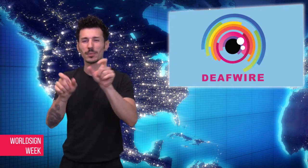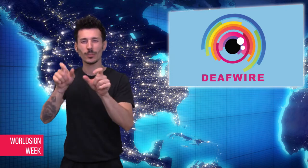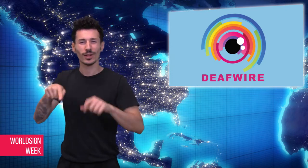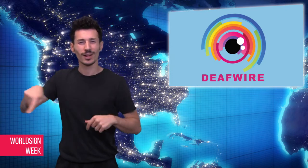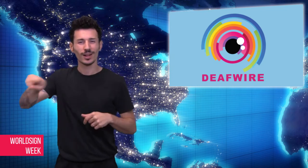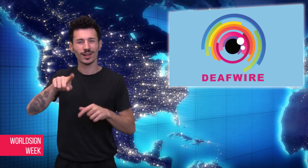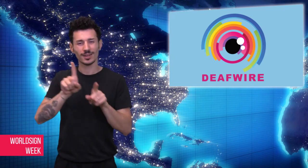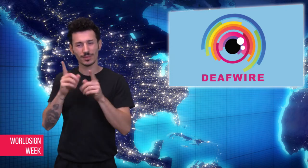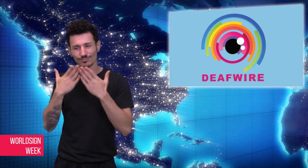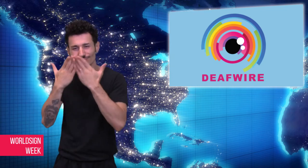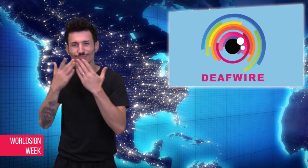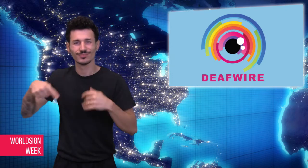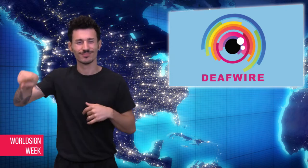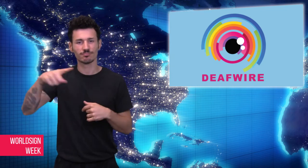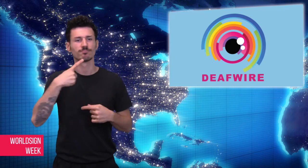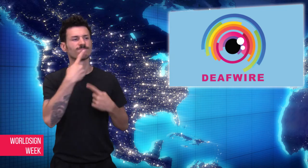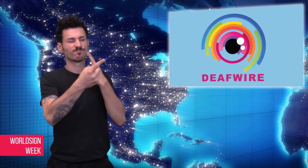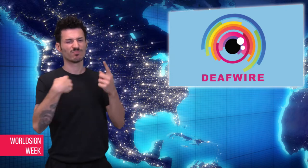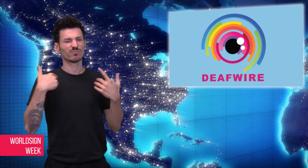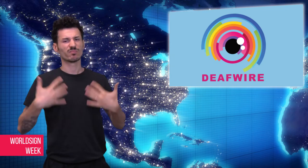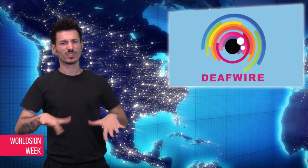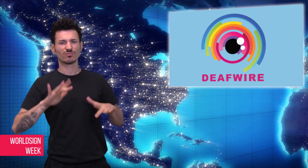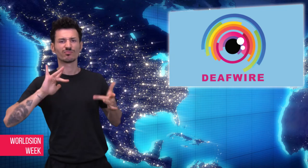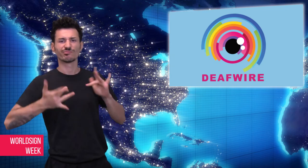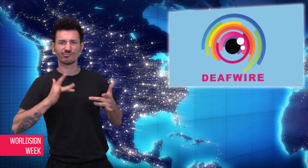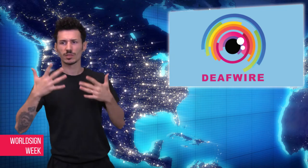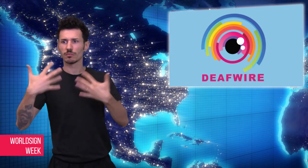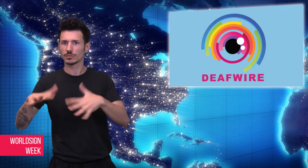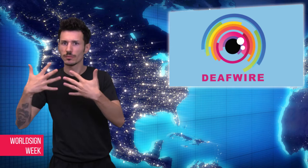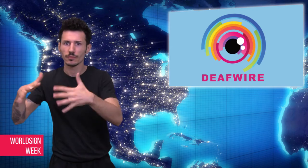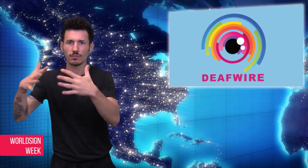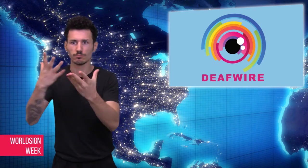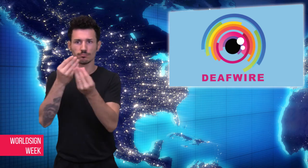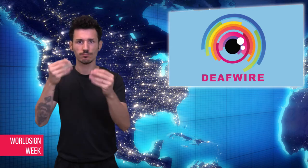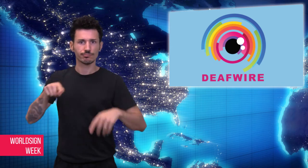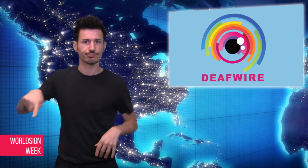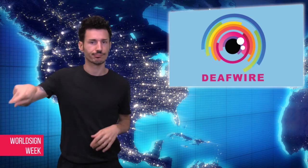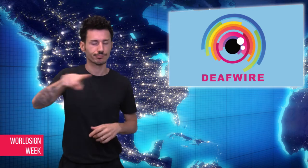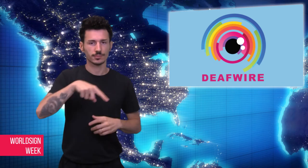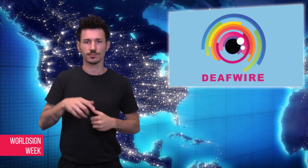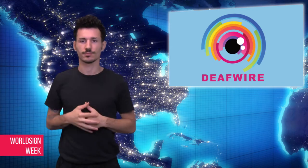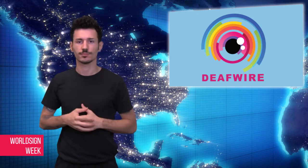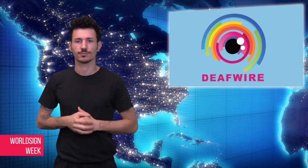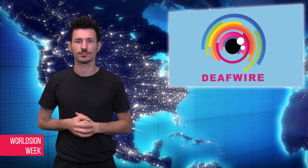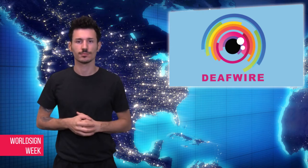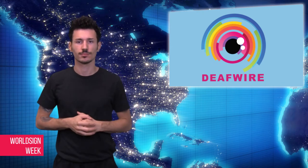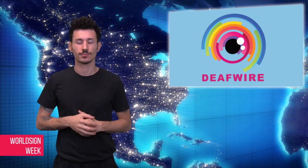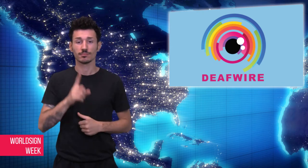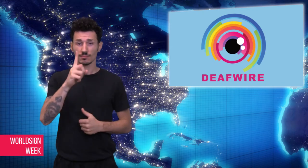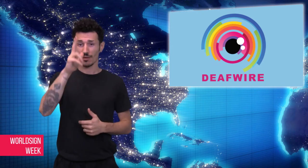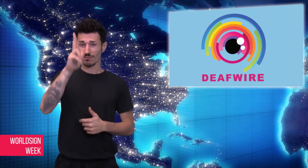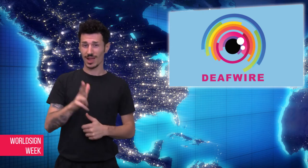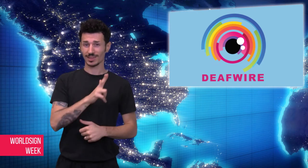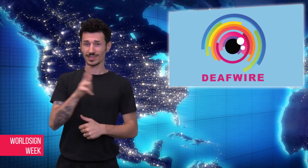were being investigated for sexual abuses. Students in Italy Provolo